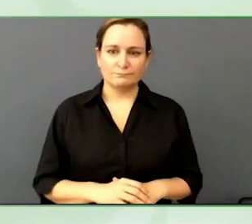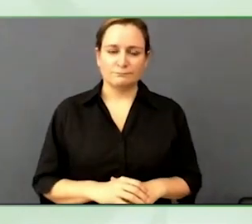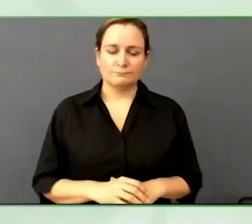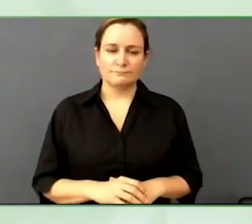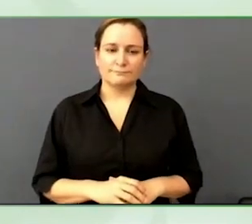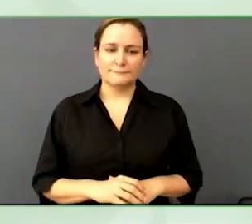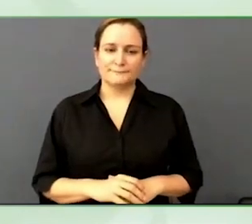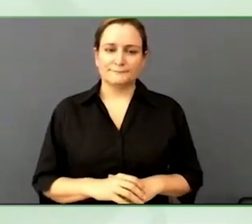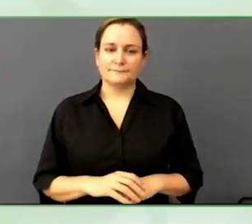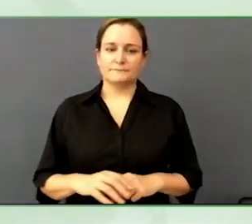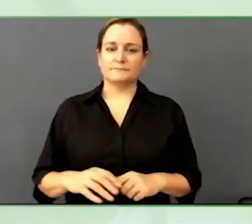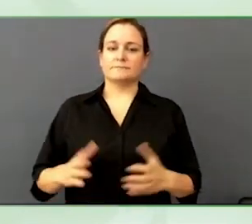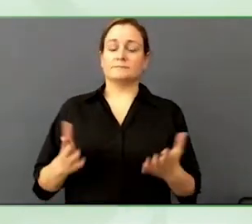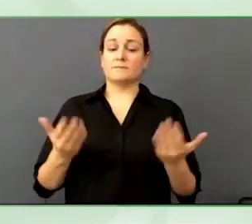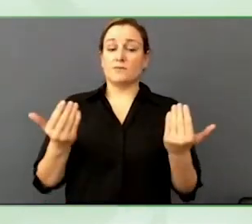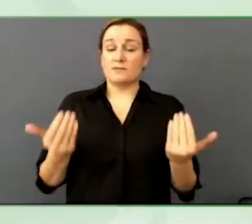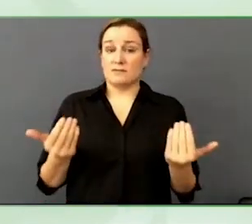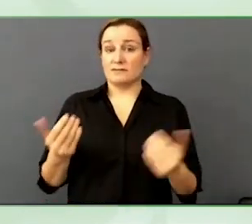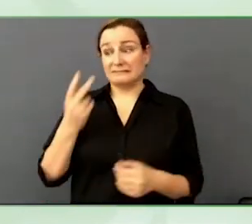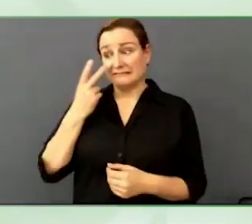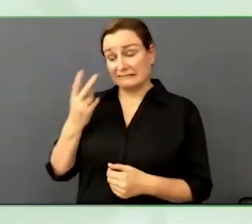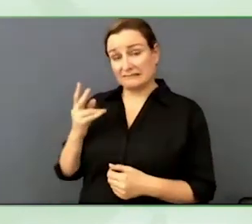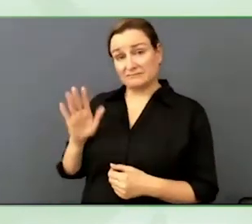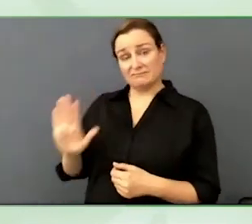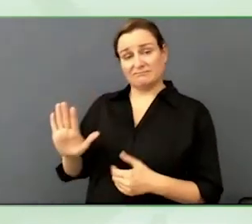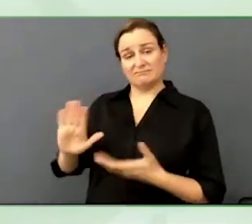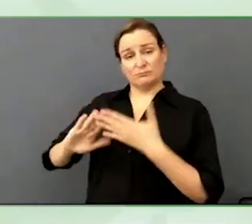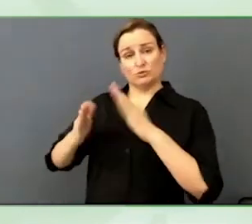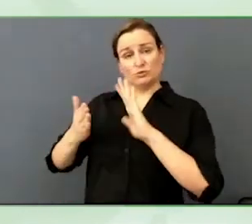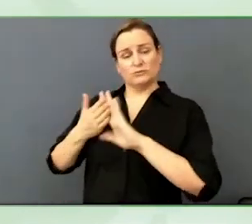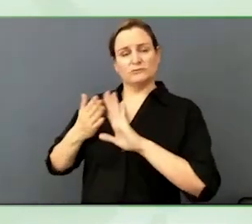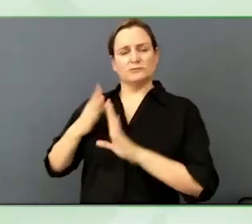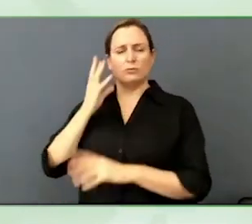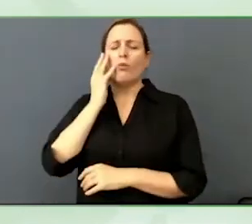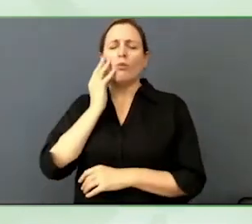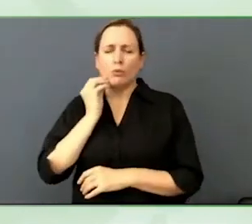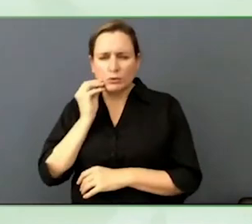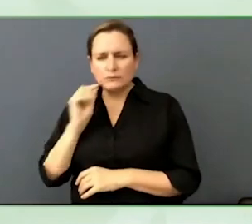ageing, it is so important we had different people with different